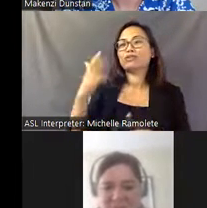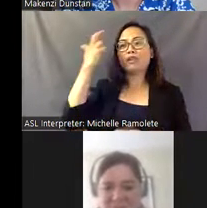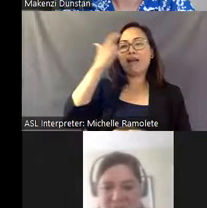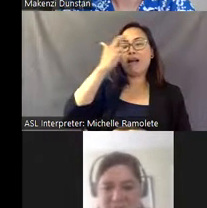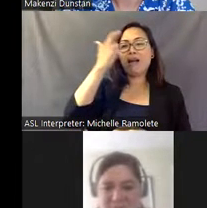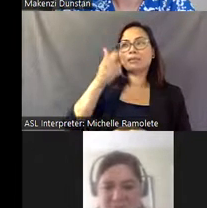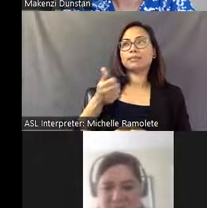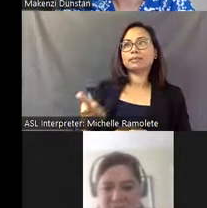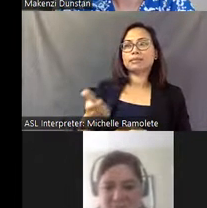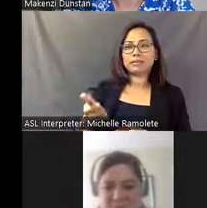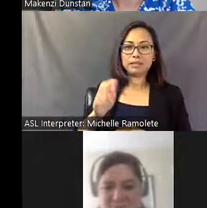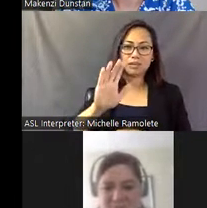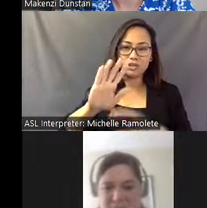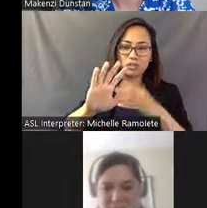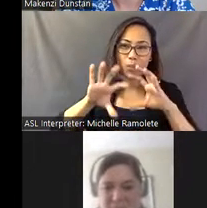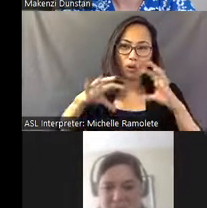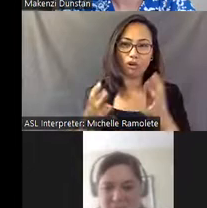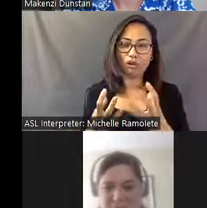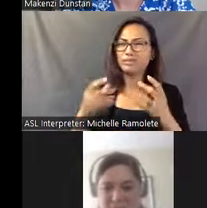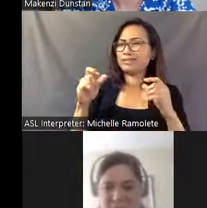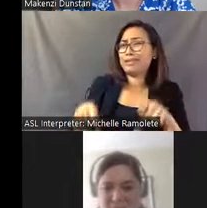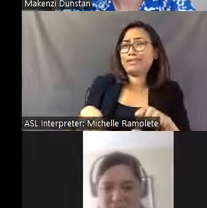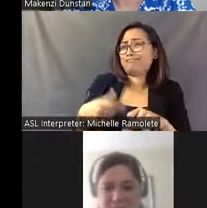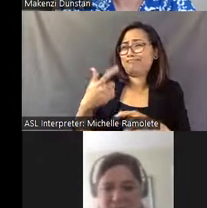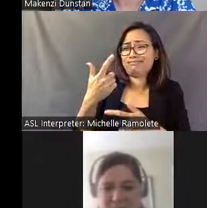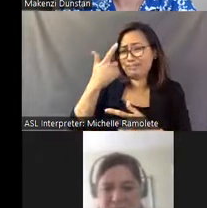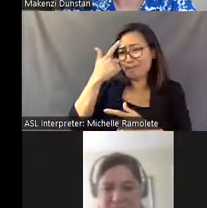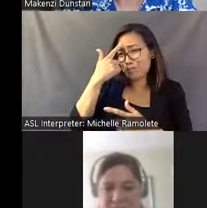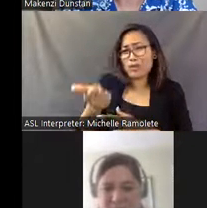you know, this was his world, and he could, he could do what he wanted to it. [Makenzi] Yeah, truly.